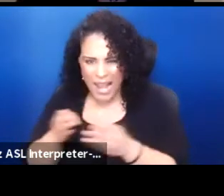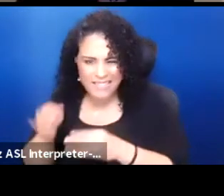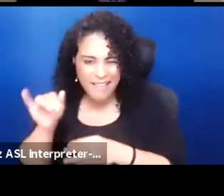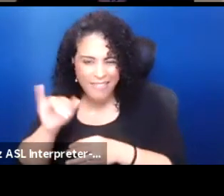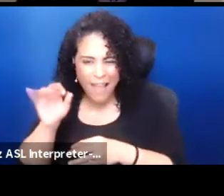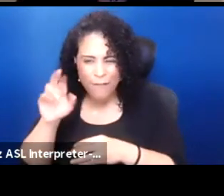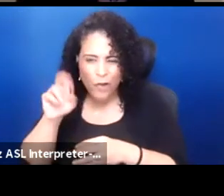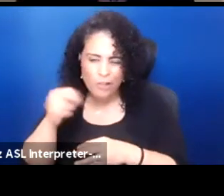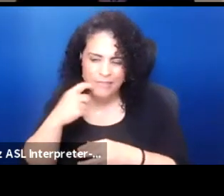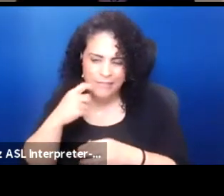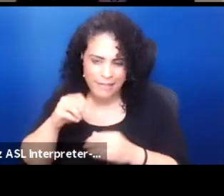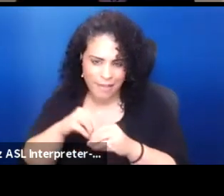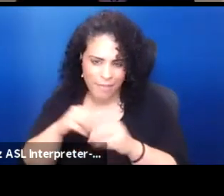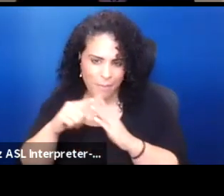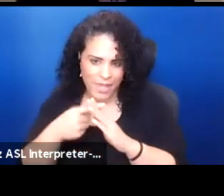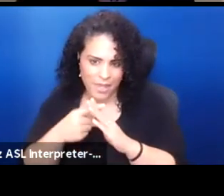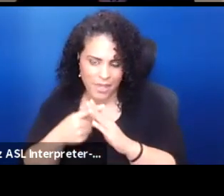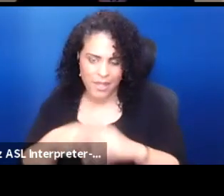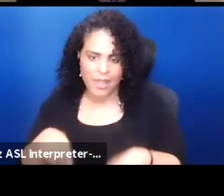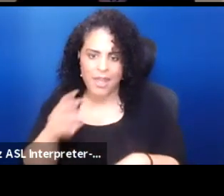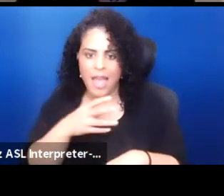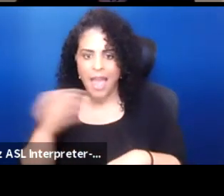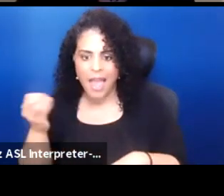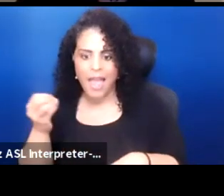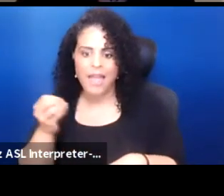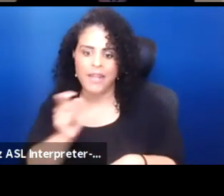and it should be that simple.